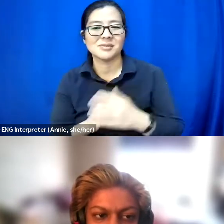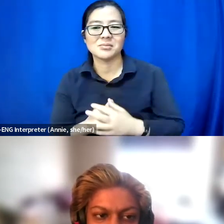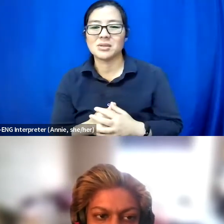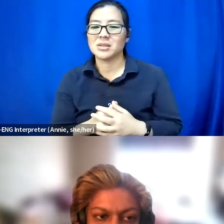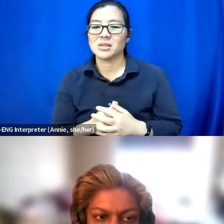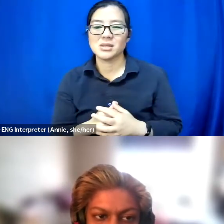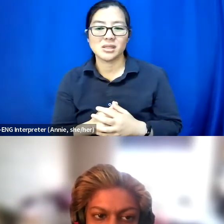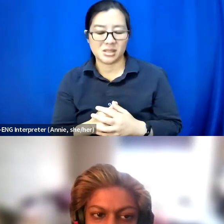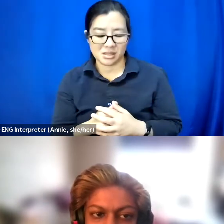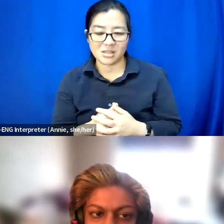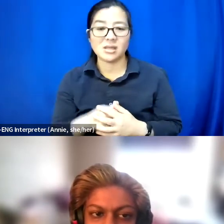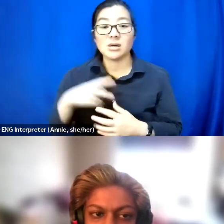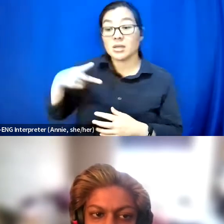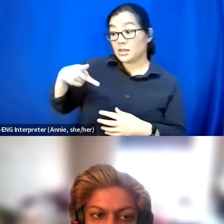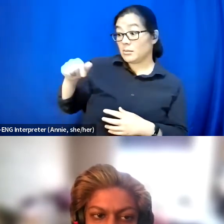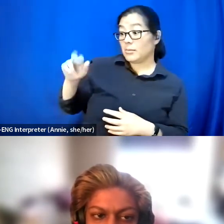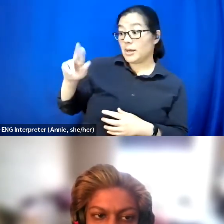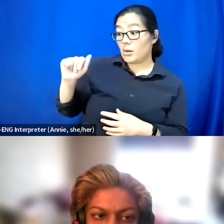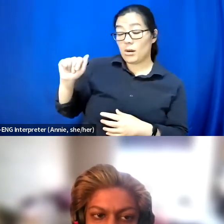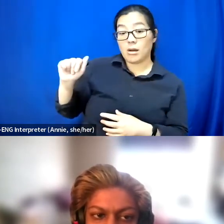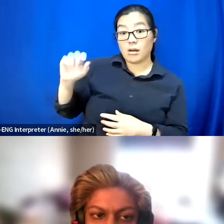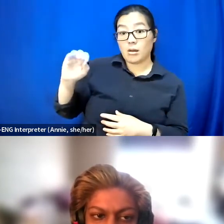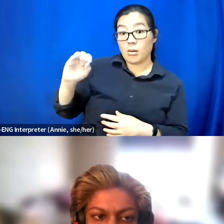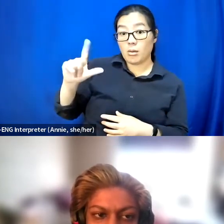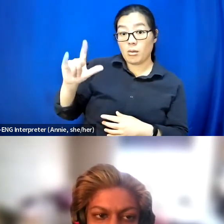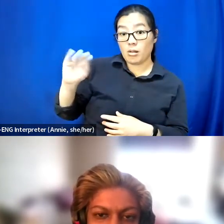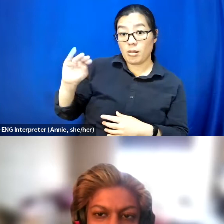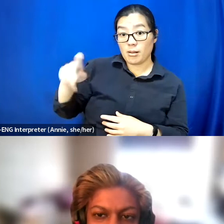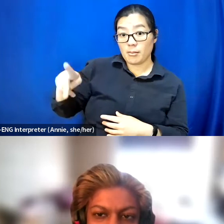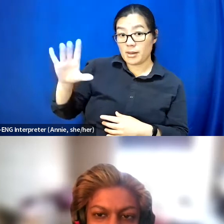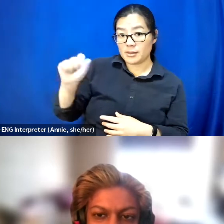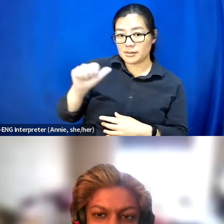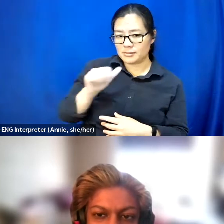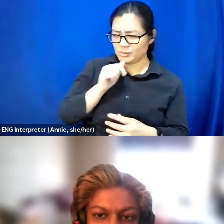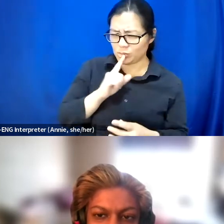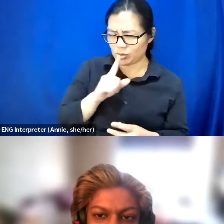I don't know if anybody watched it here -- I have mixed feelings about it.